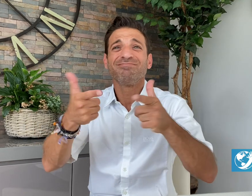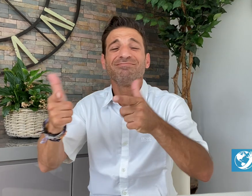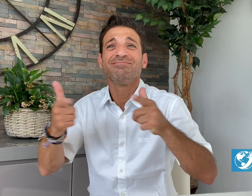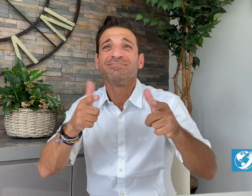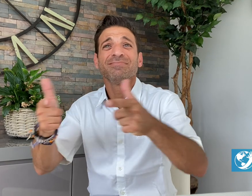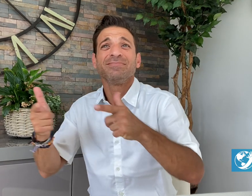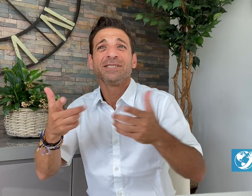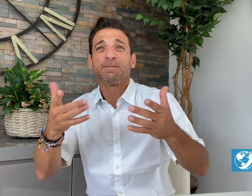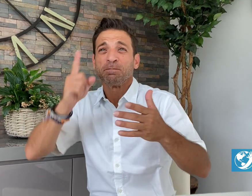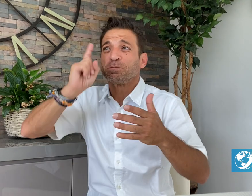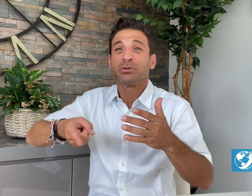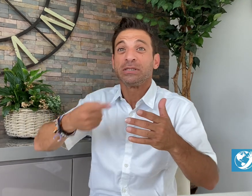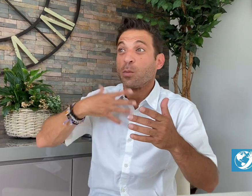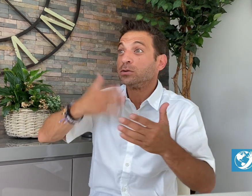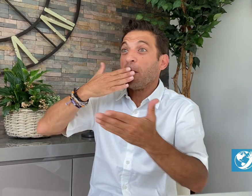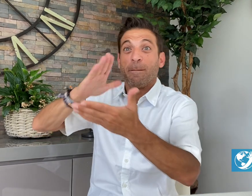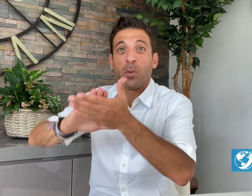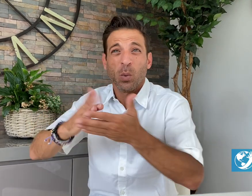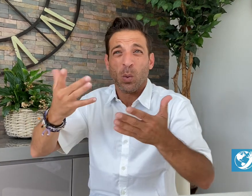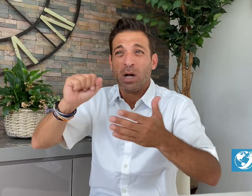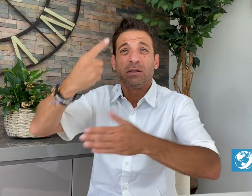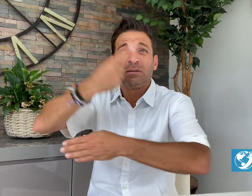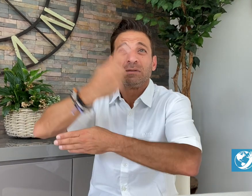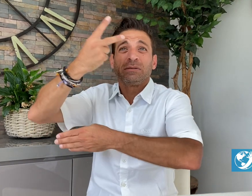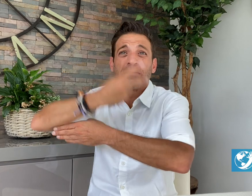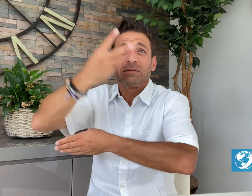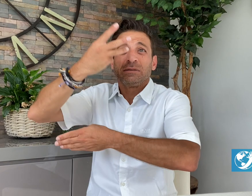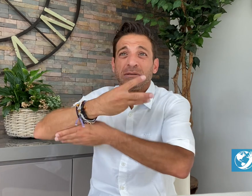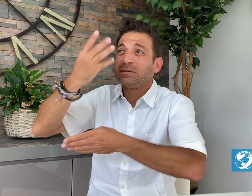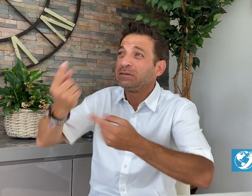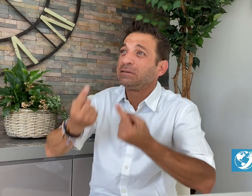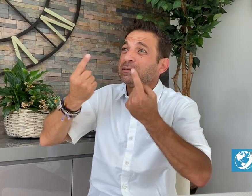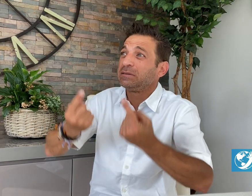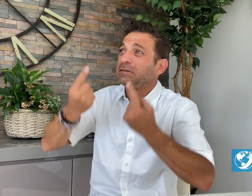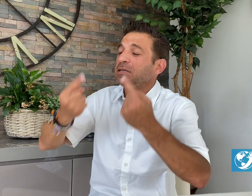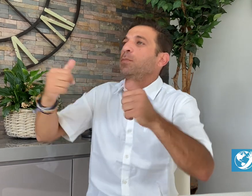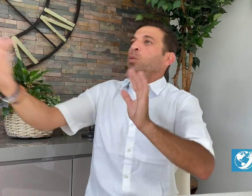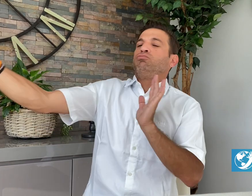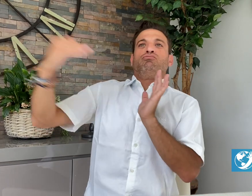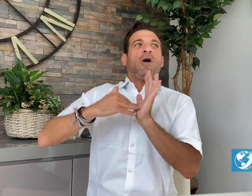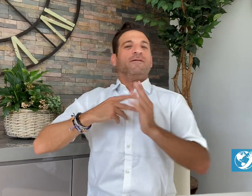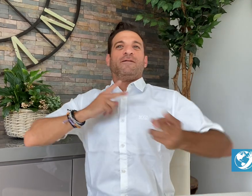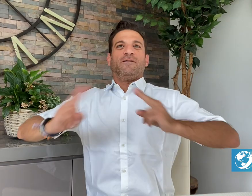interpreters living in rural areas. In smaller towns, requests